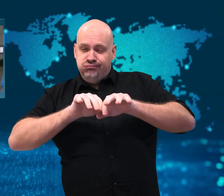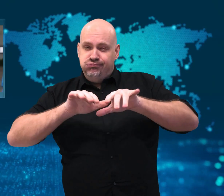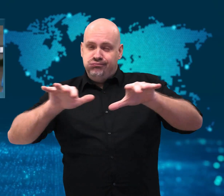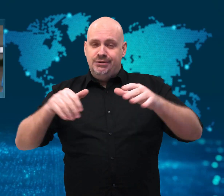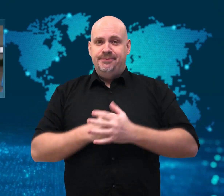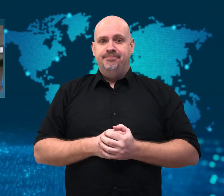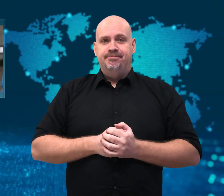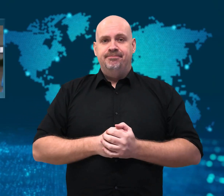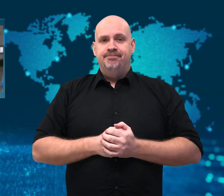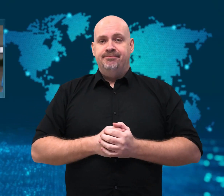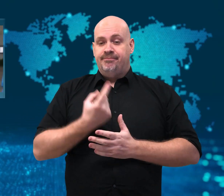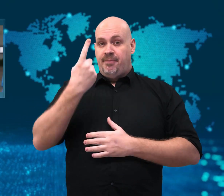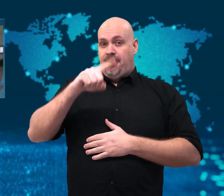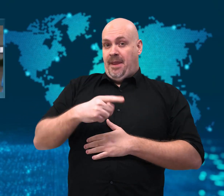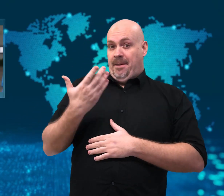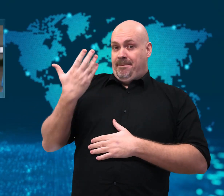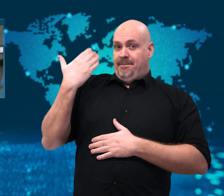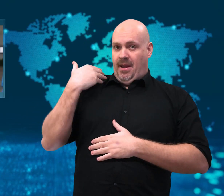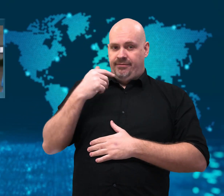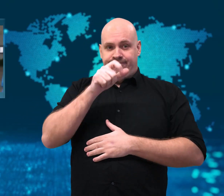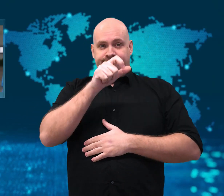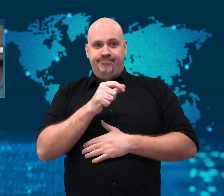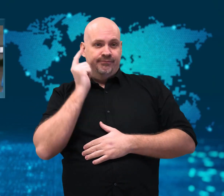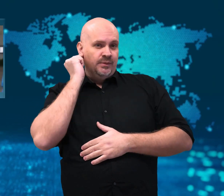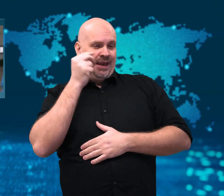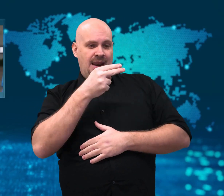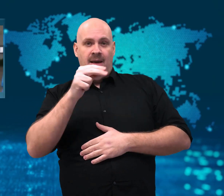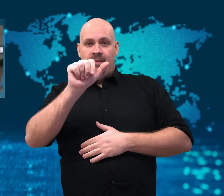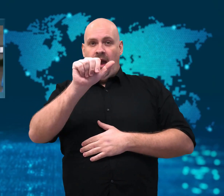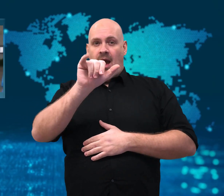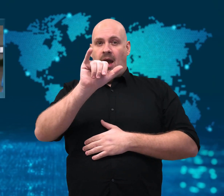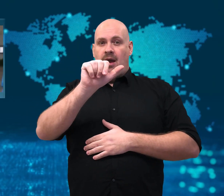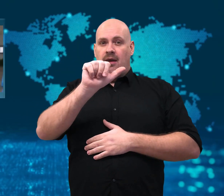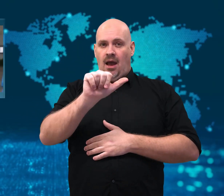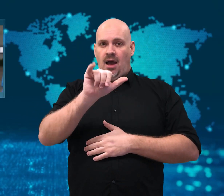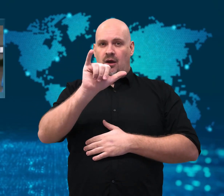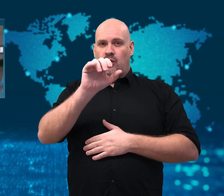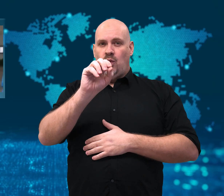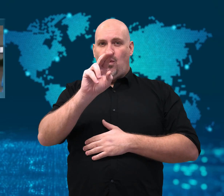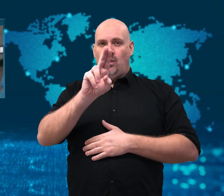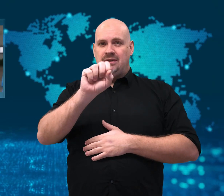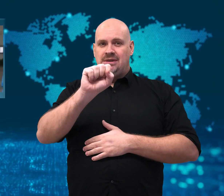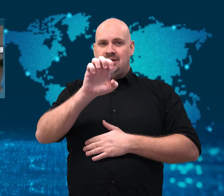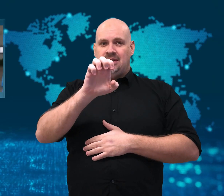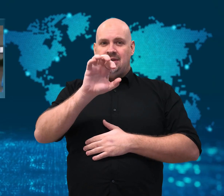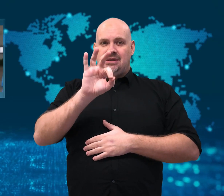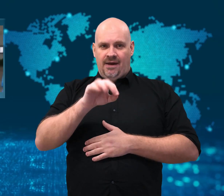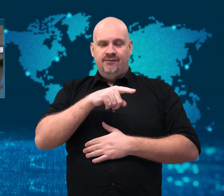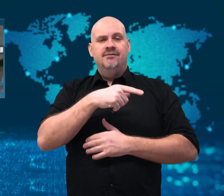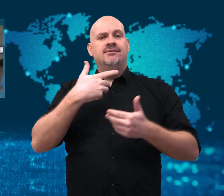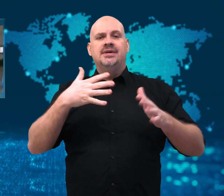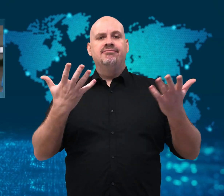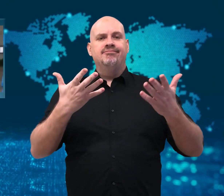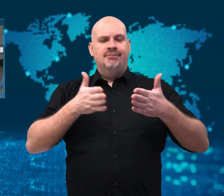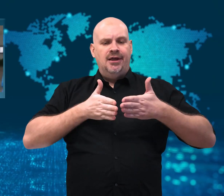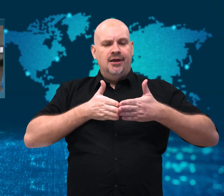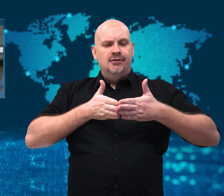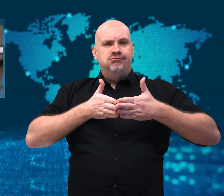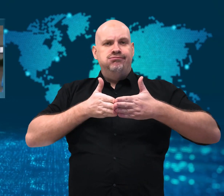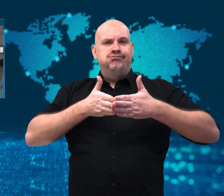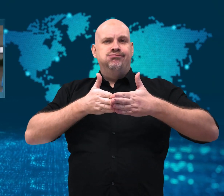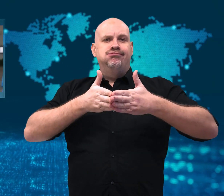Aya Yousef went on a cruise on the Nile River with her colleagues.